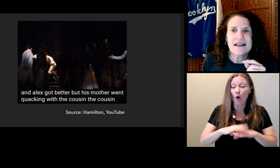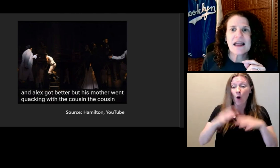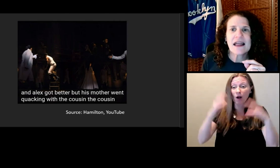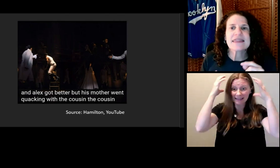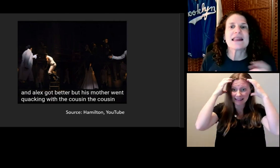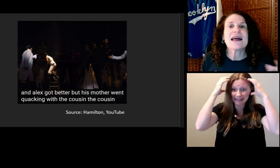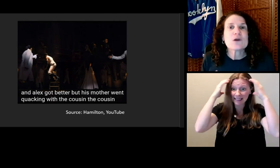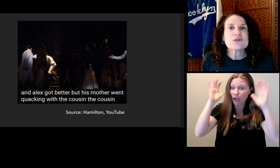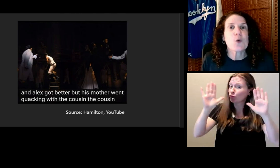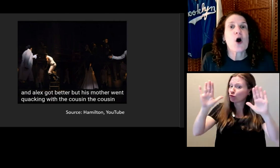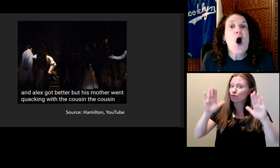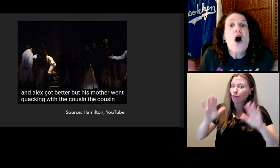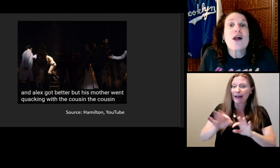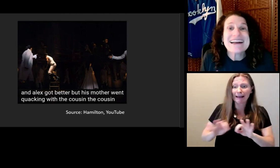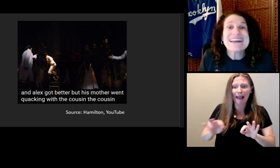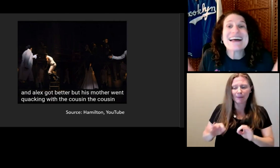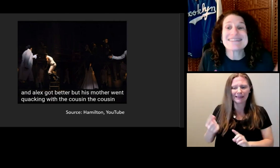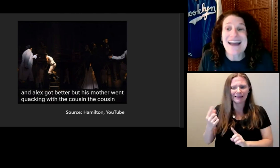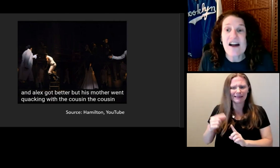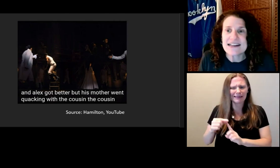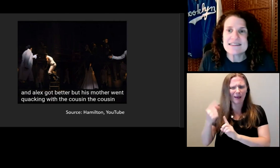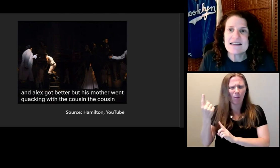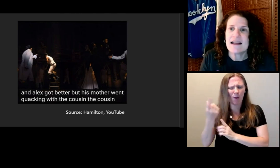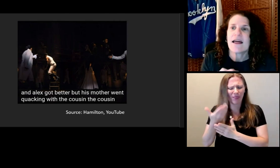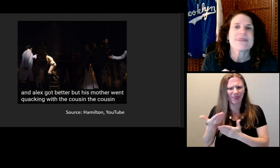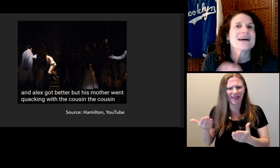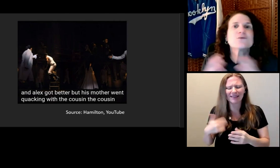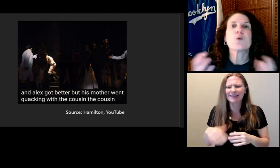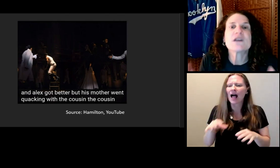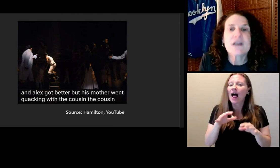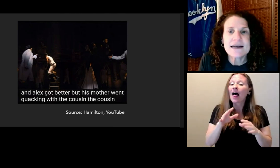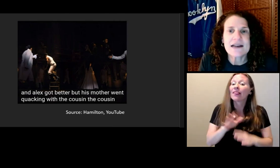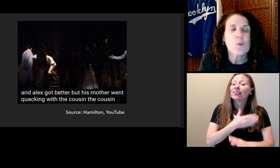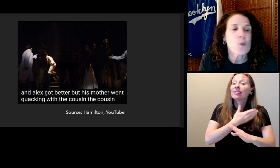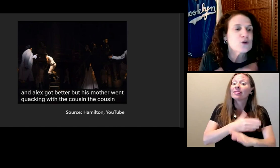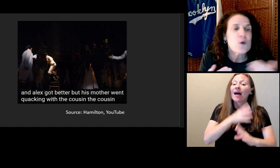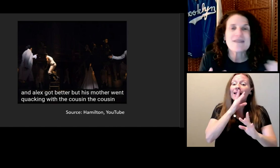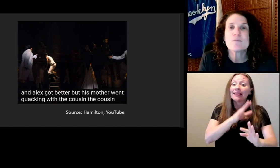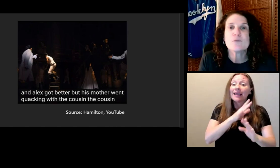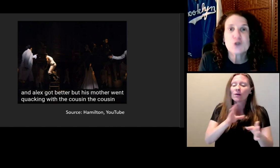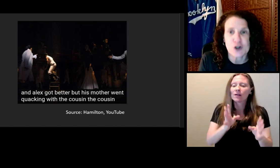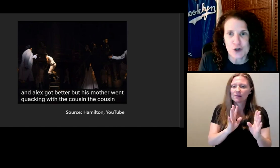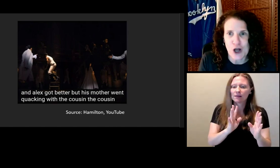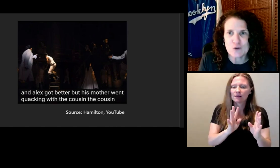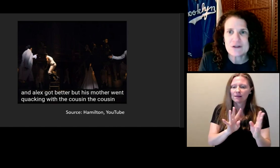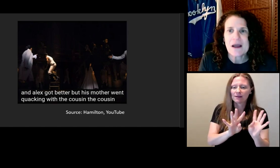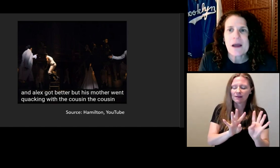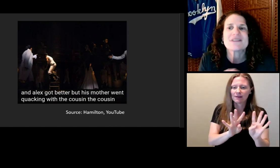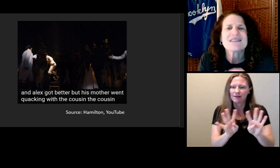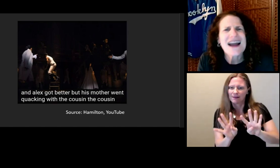The lyrics were all in italics. That's redundant when you have musical notes.